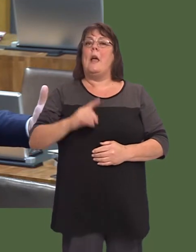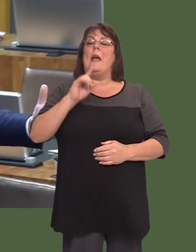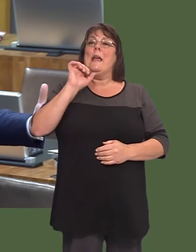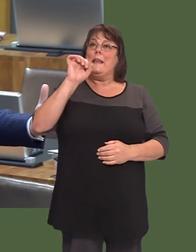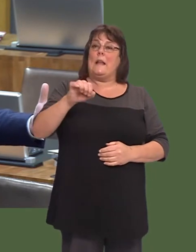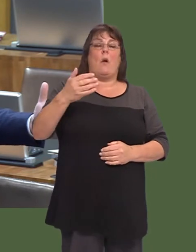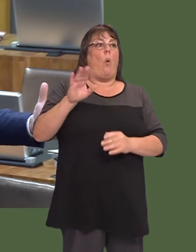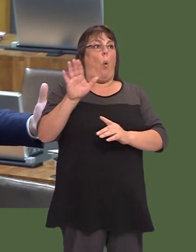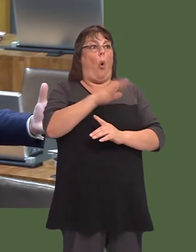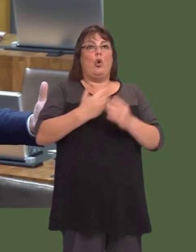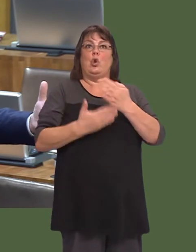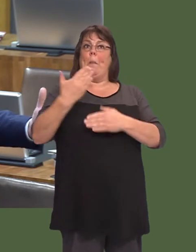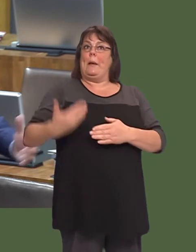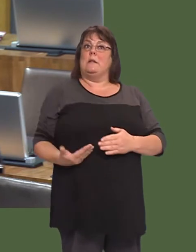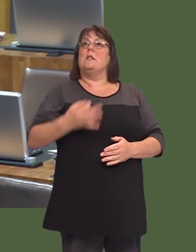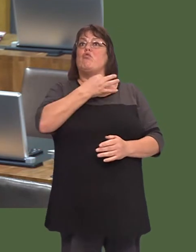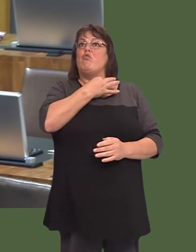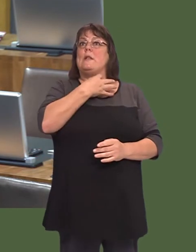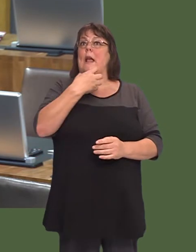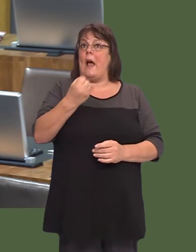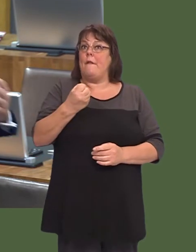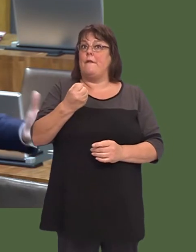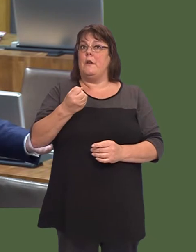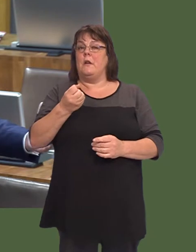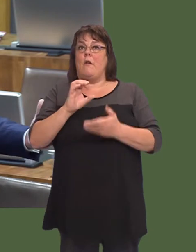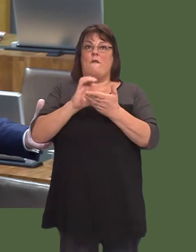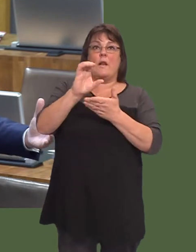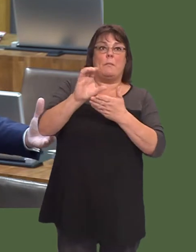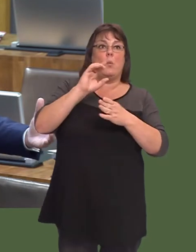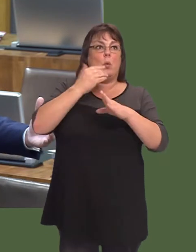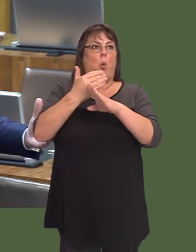Well, in the sense that all business is speculative, but itís based, to my mind, on much sounder ground than the circuit was.